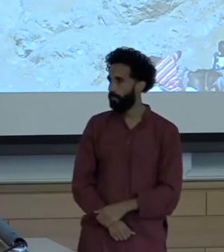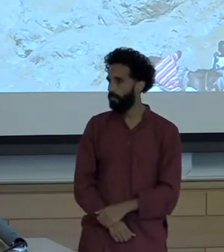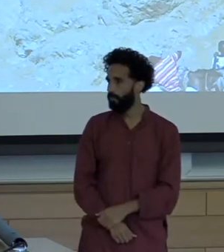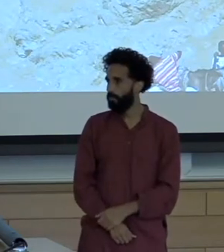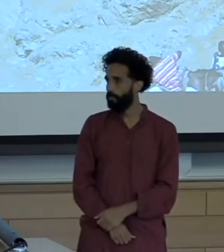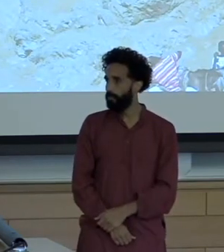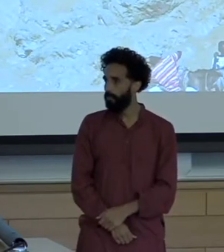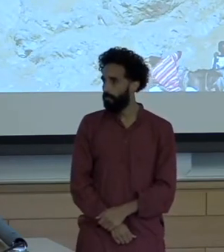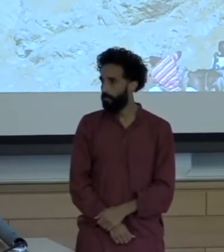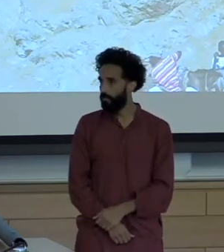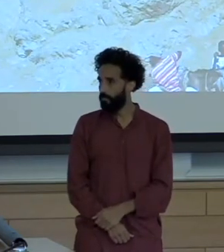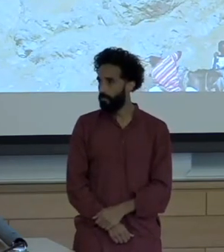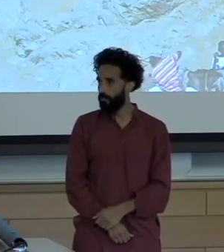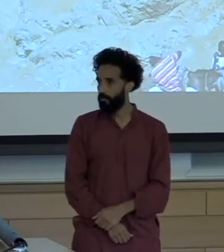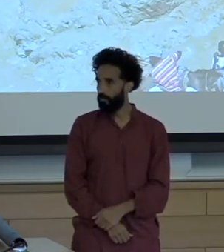Right there on that border